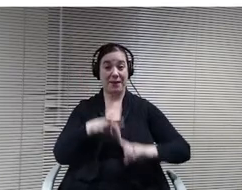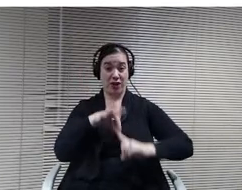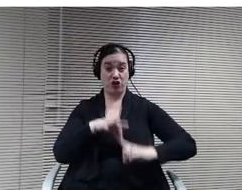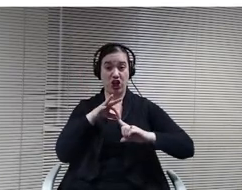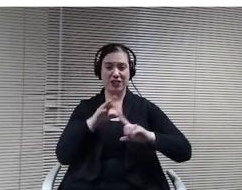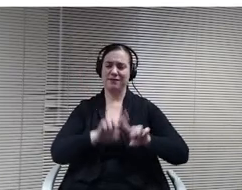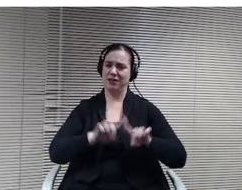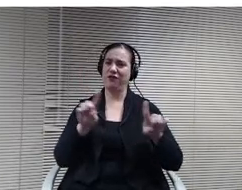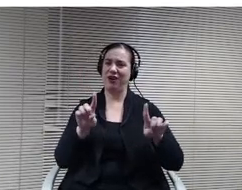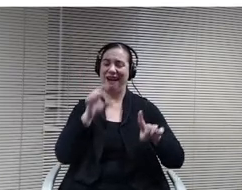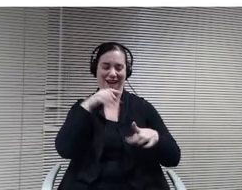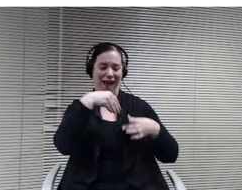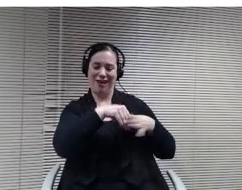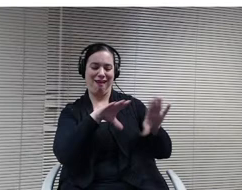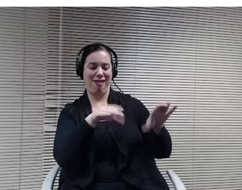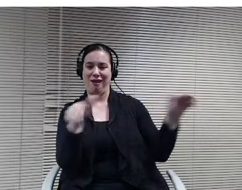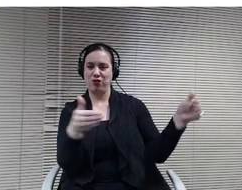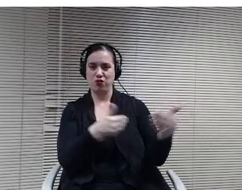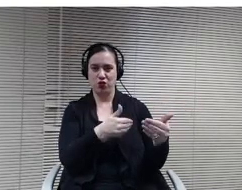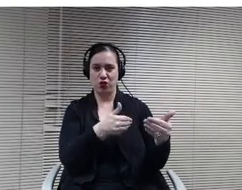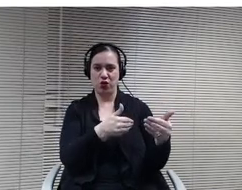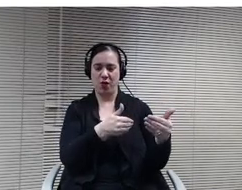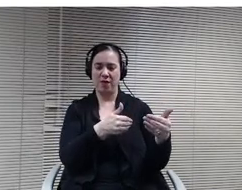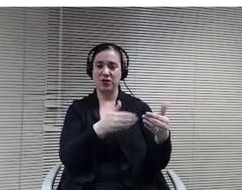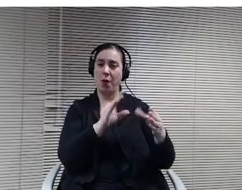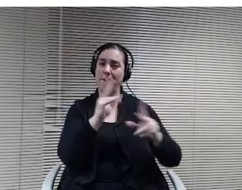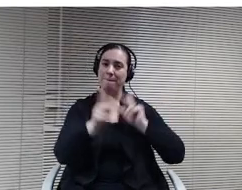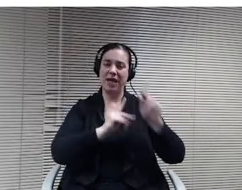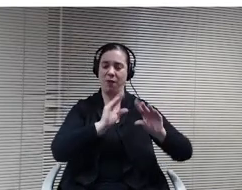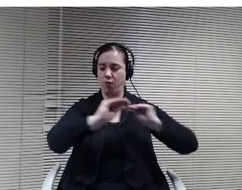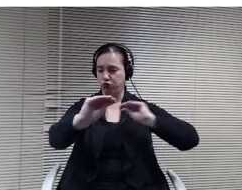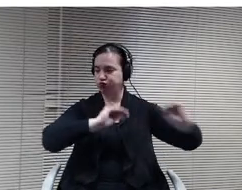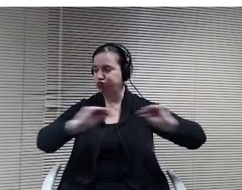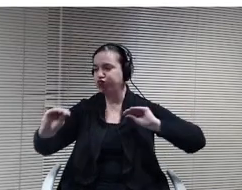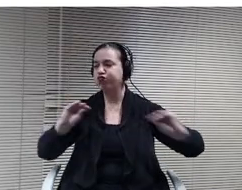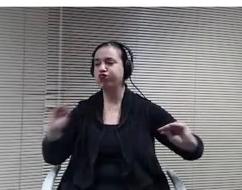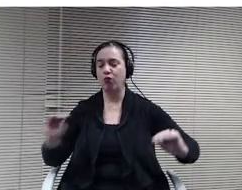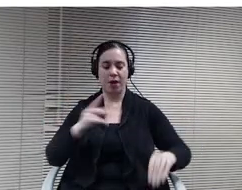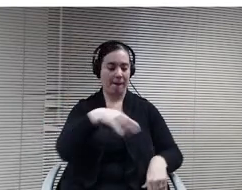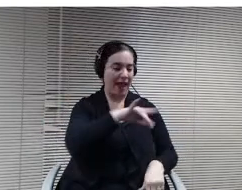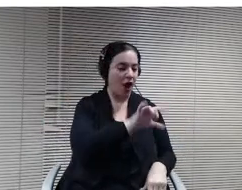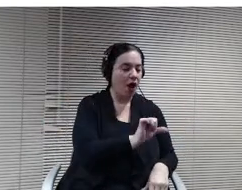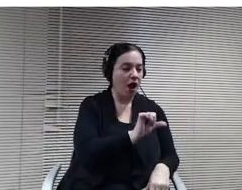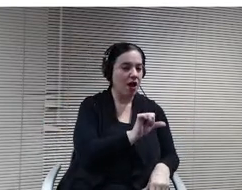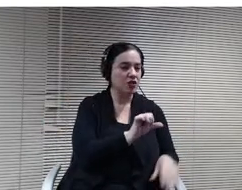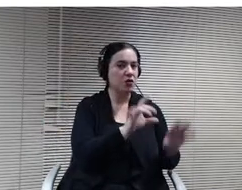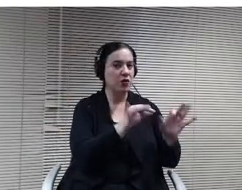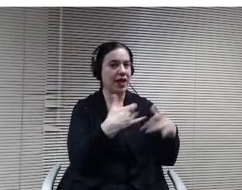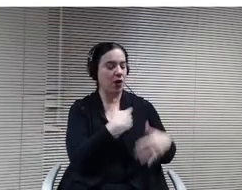So there's a pair of that lets the kids watch their lesson in the classroom, then takes him down to the gymnasium to keep